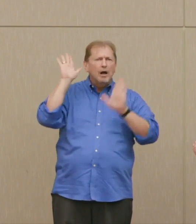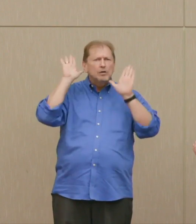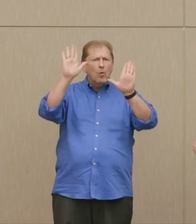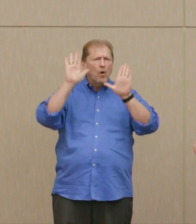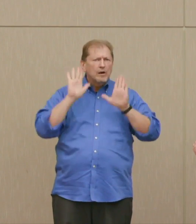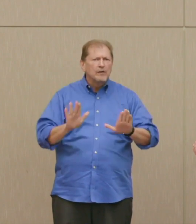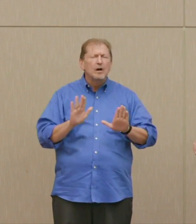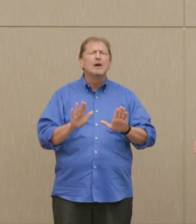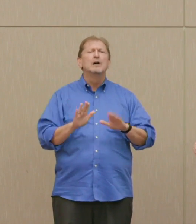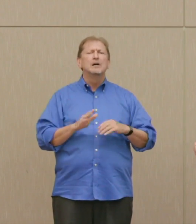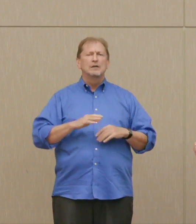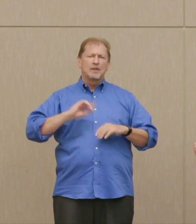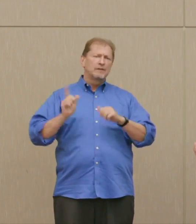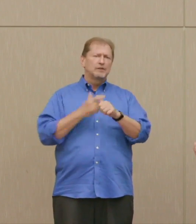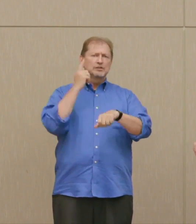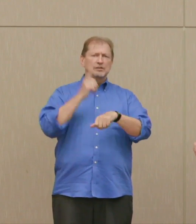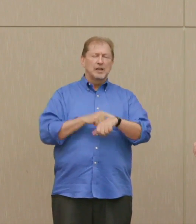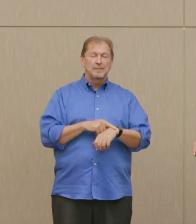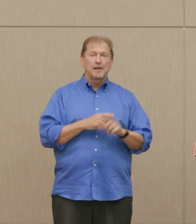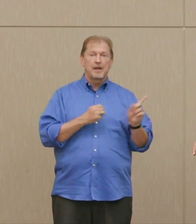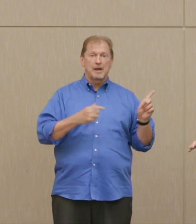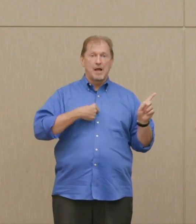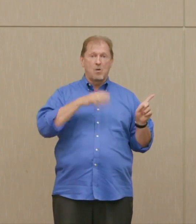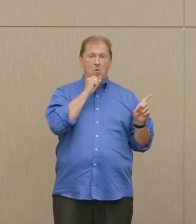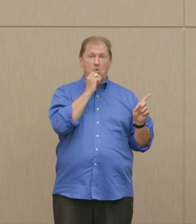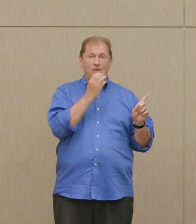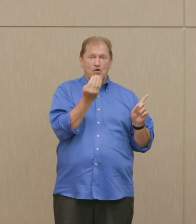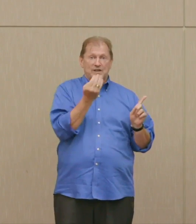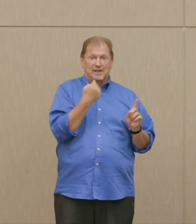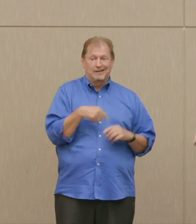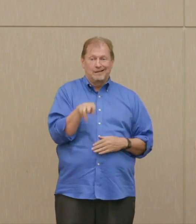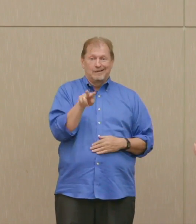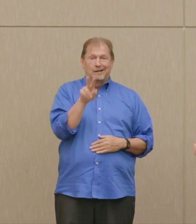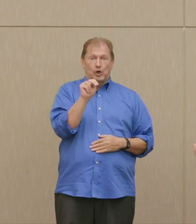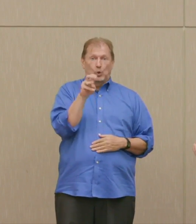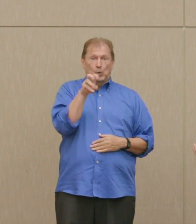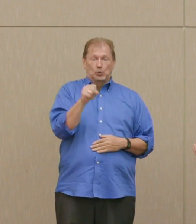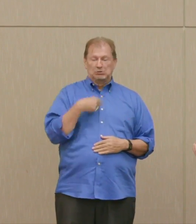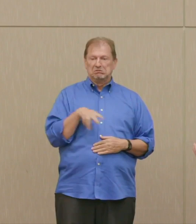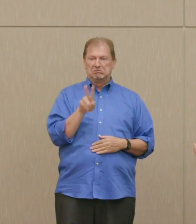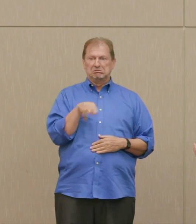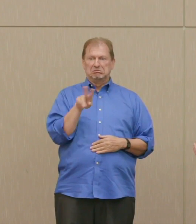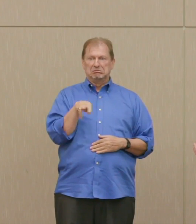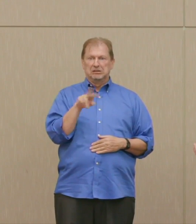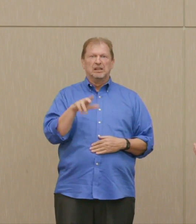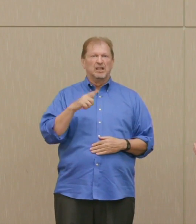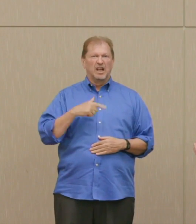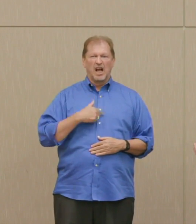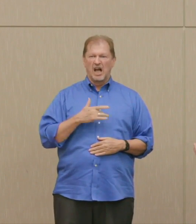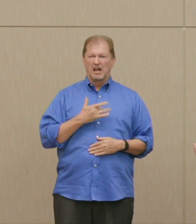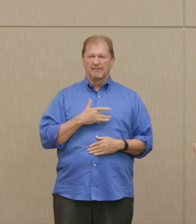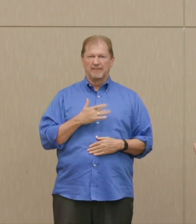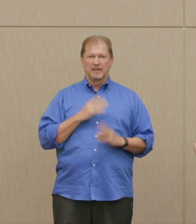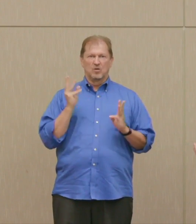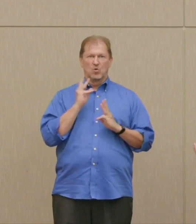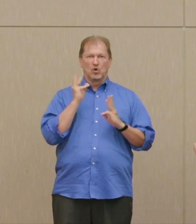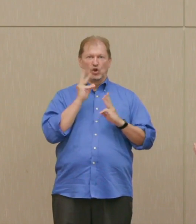I thought, at 14, he should have sounded more worried that all of this meant for the world